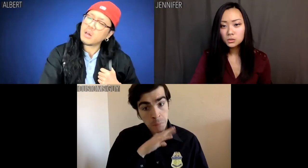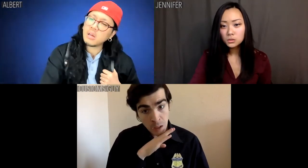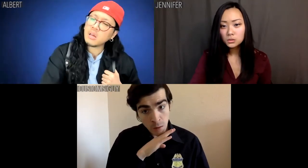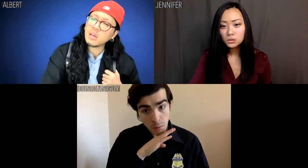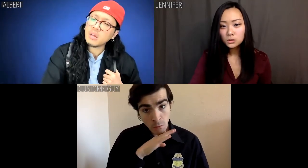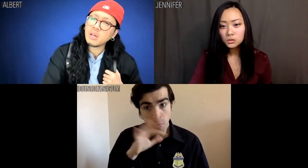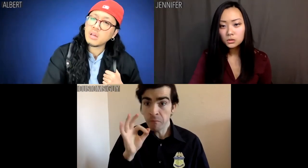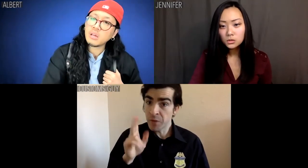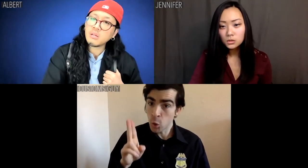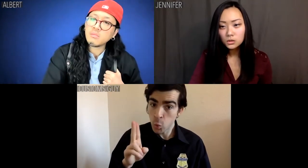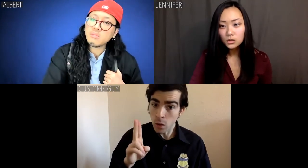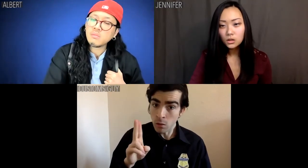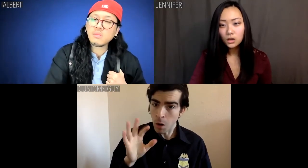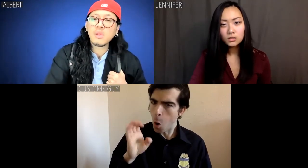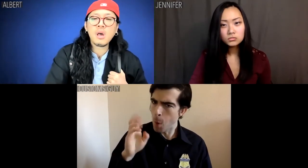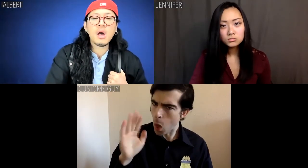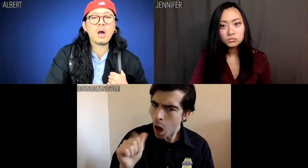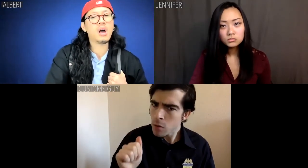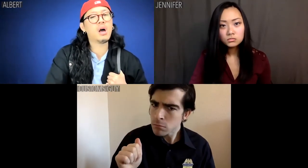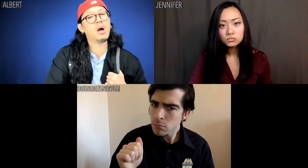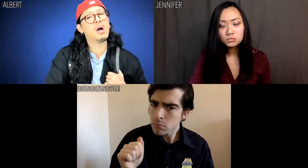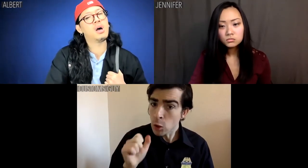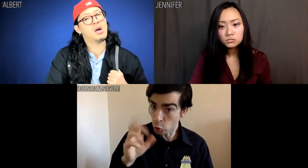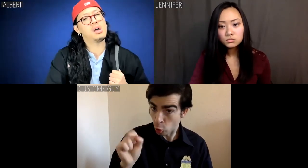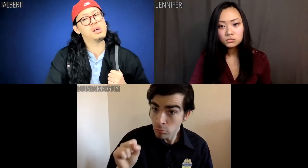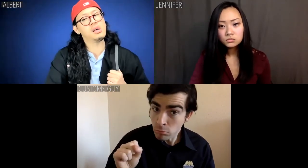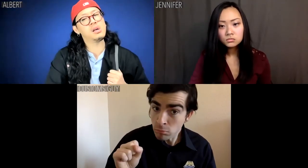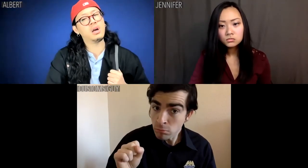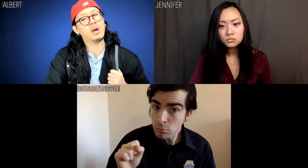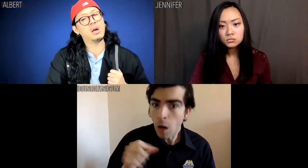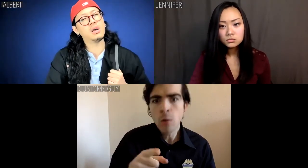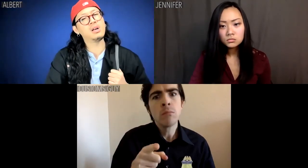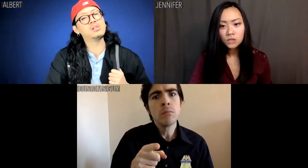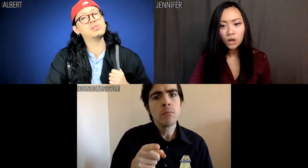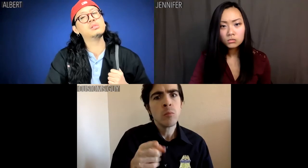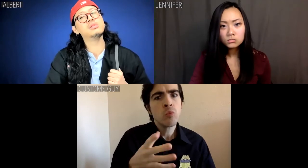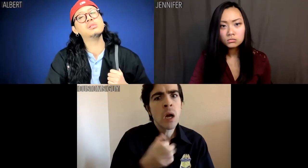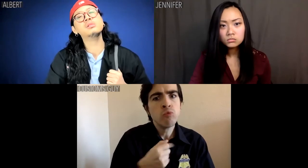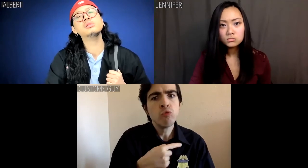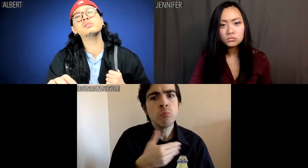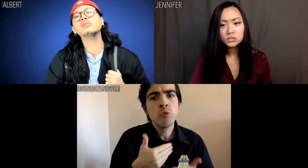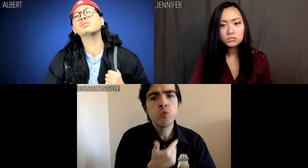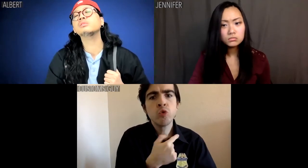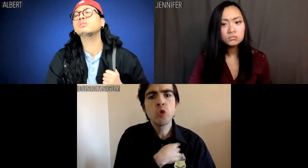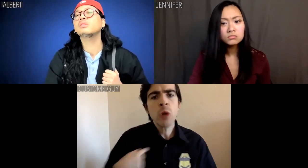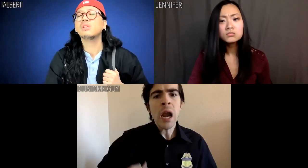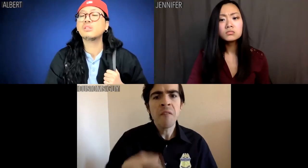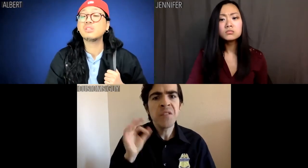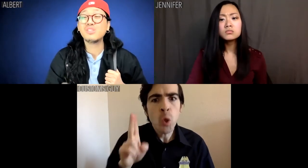Swine flu Ebola SARS? You got that new China flu?